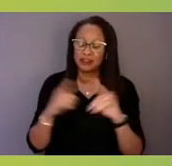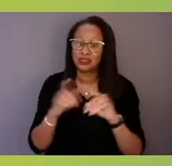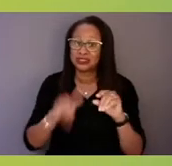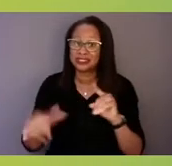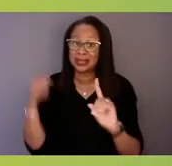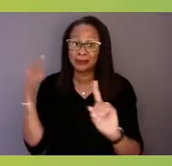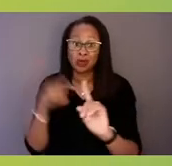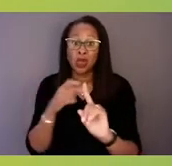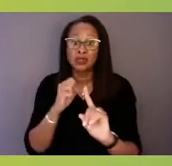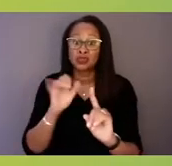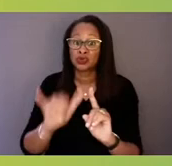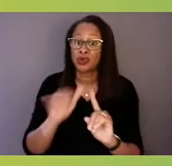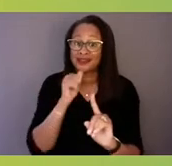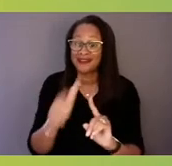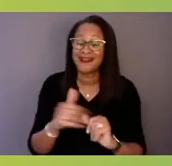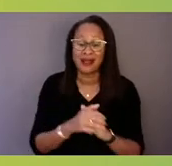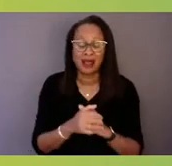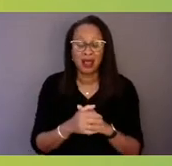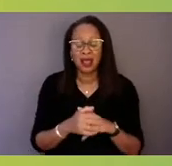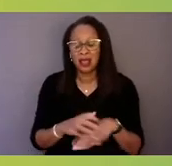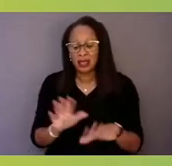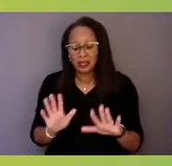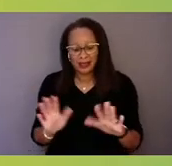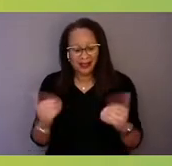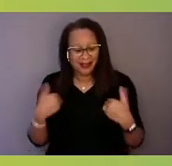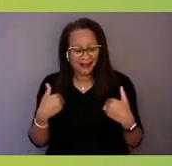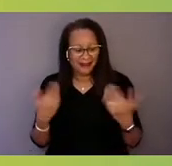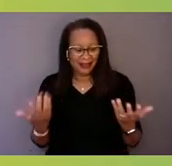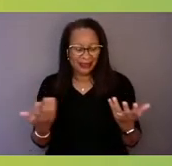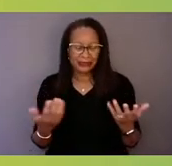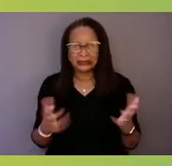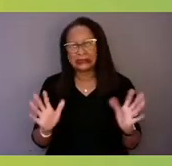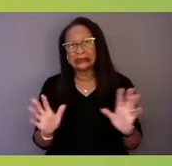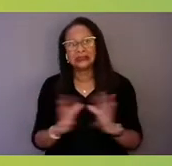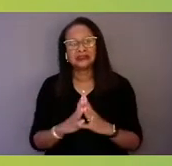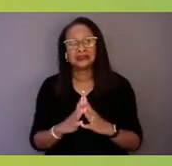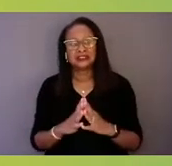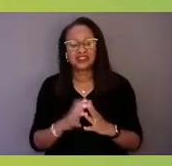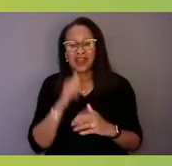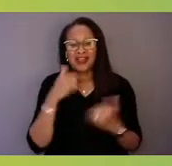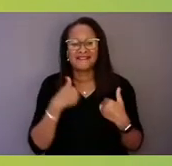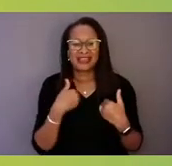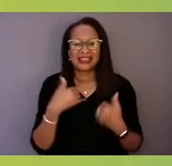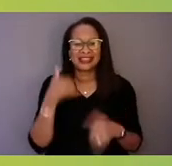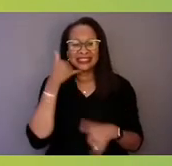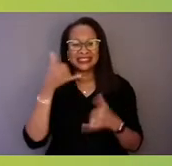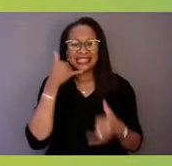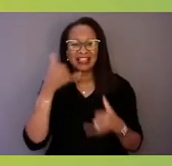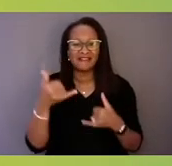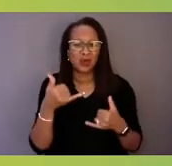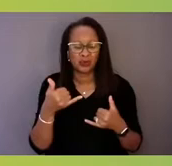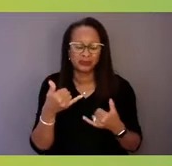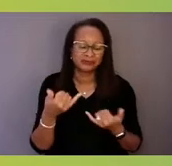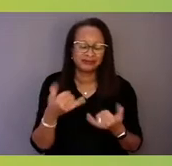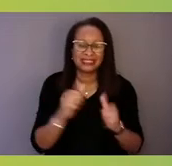for lack of a better way to say it, the telephone game. "Well, they said this and they said this and this is what we think," right?